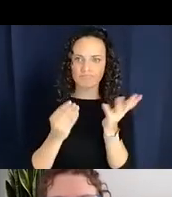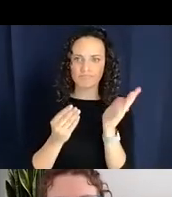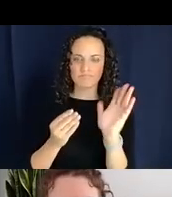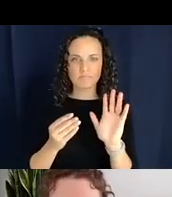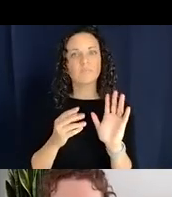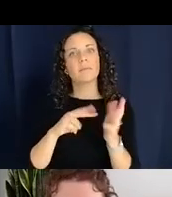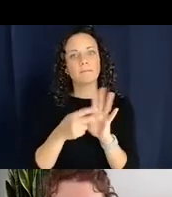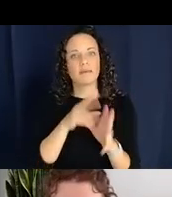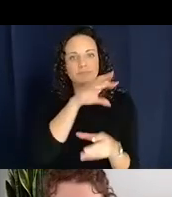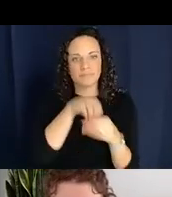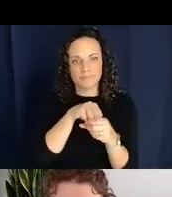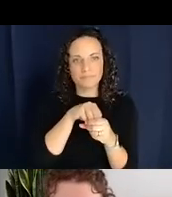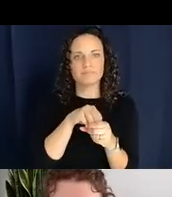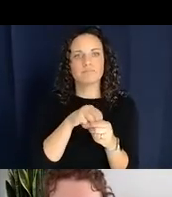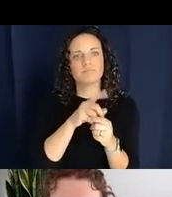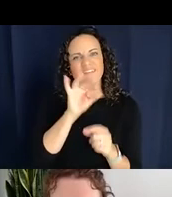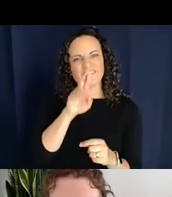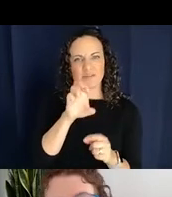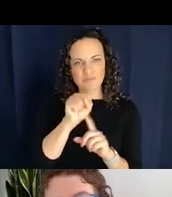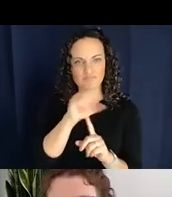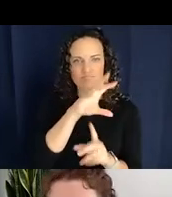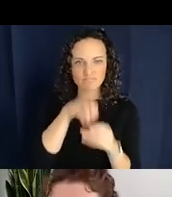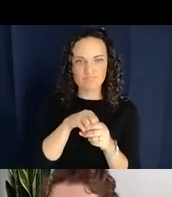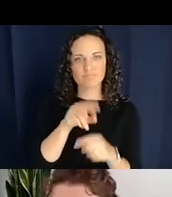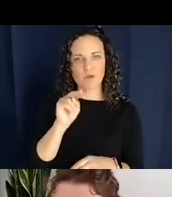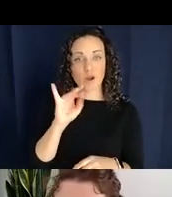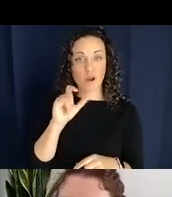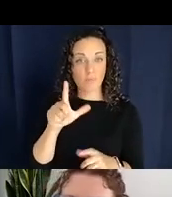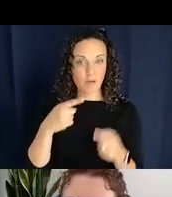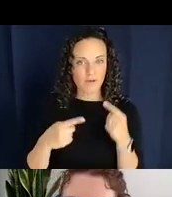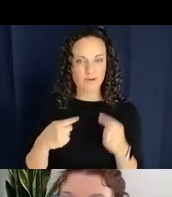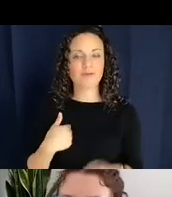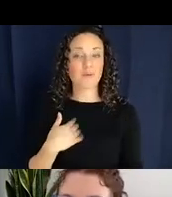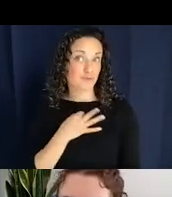features of nominal arguments. So I was kind of curious about this, so I asked Nancy recently